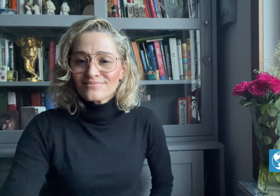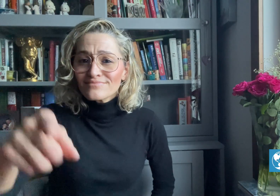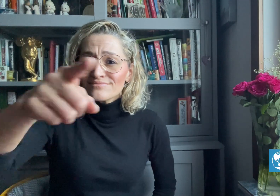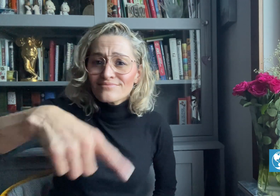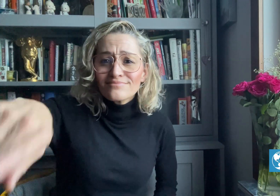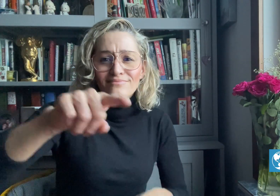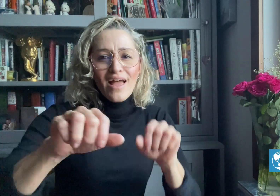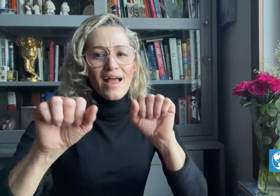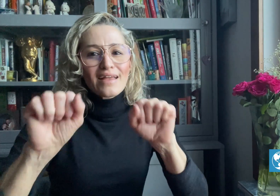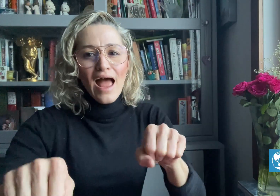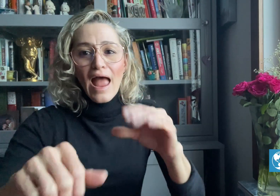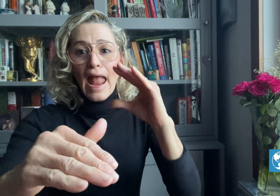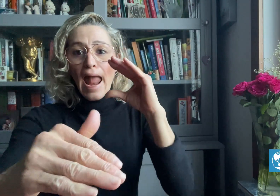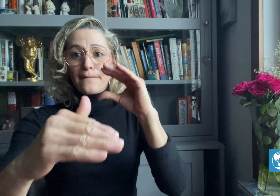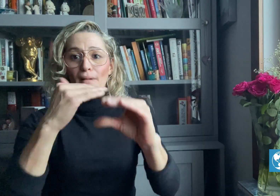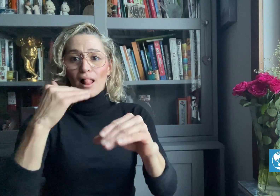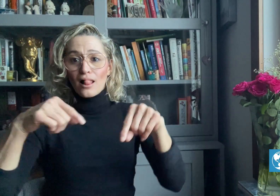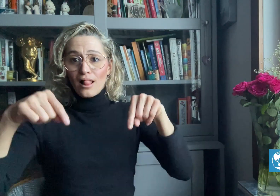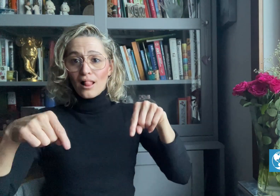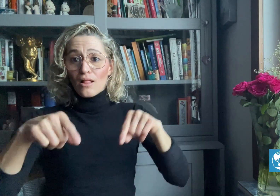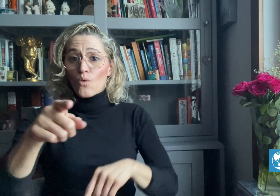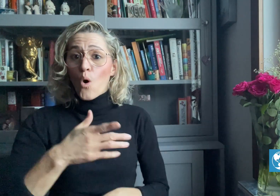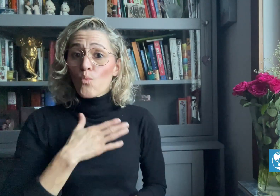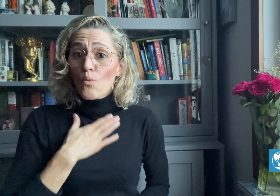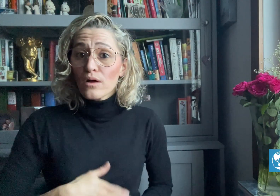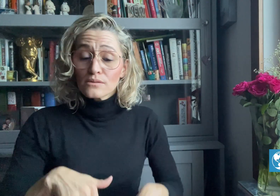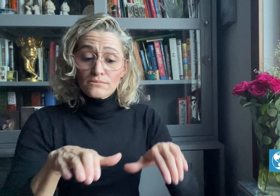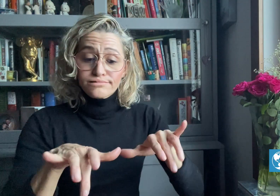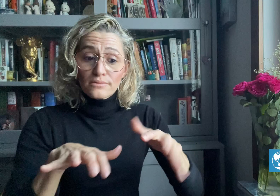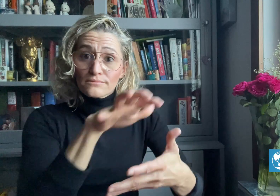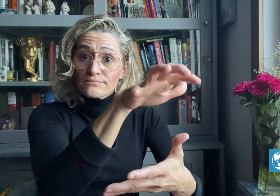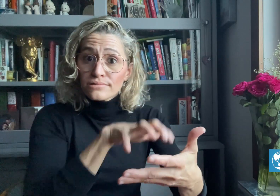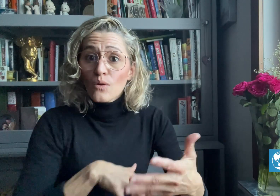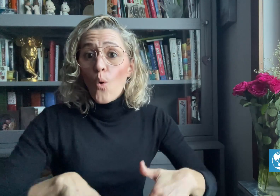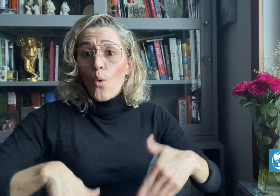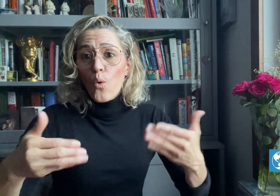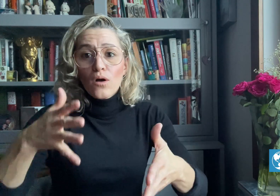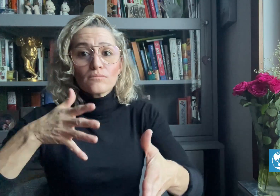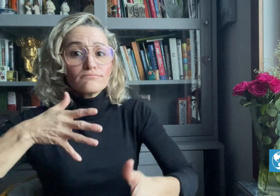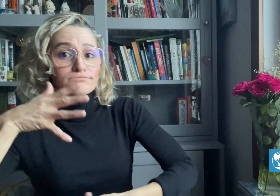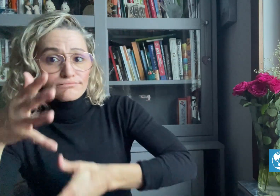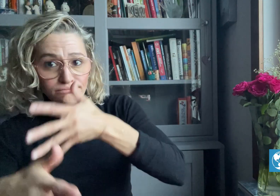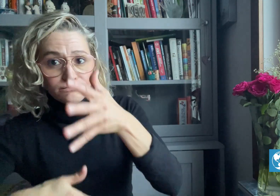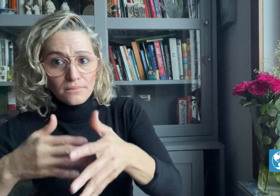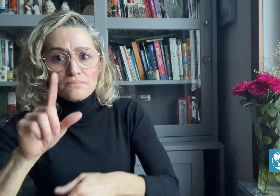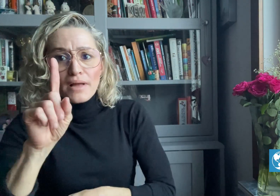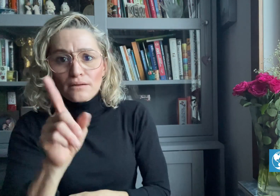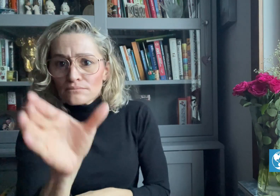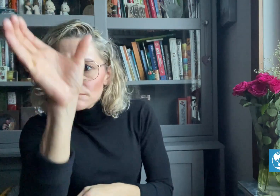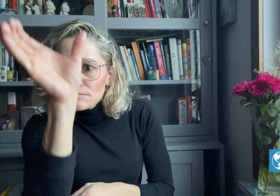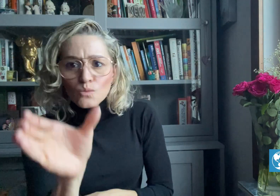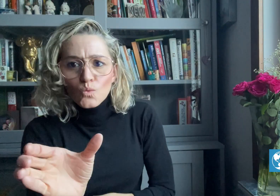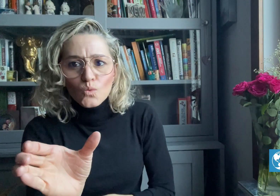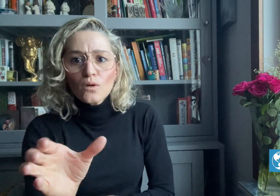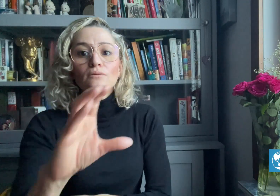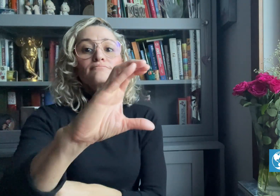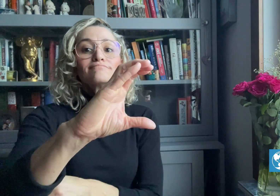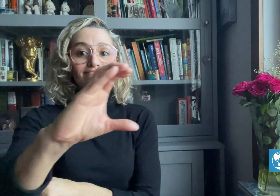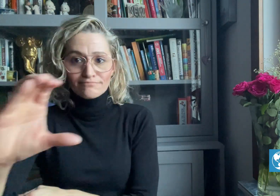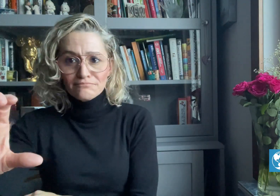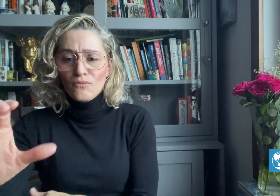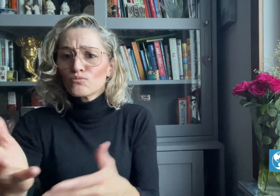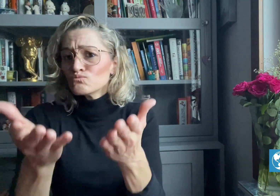You can email your text or video comments